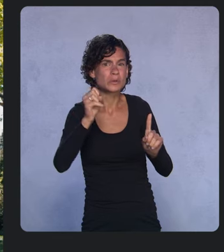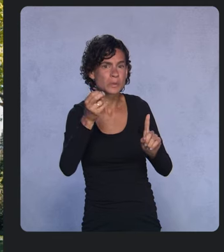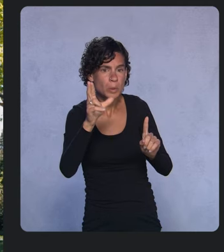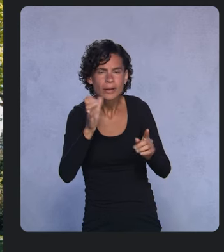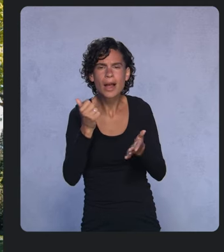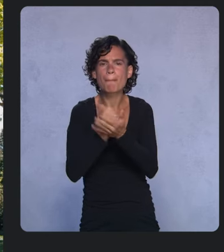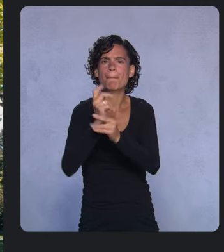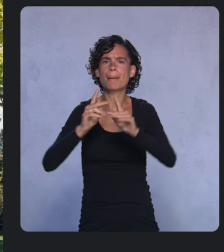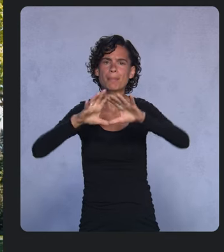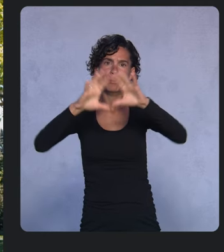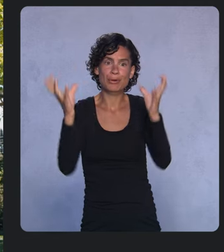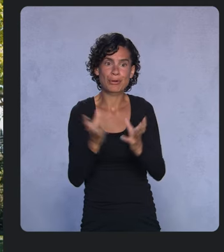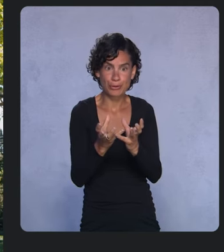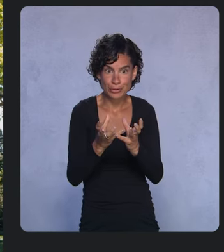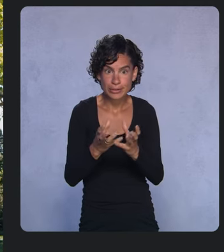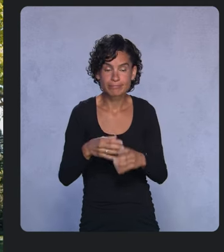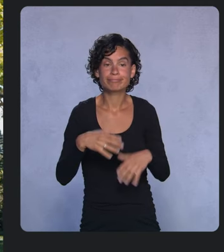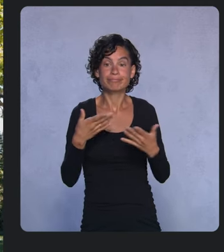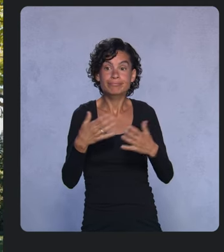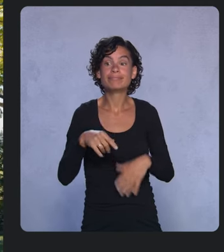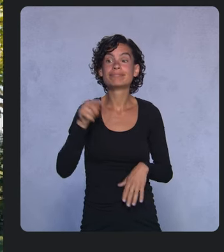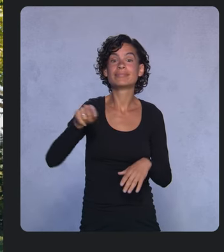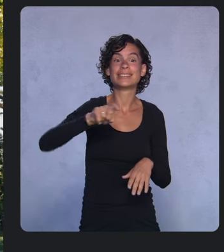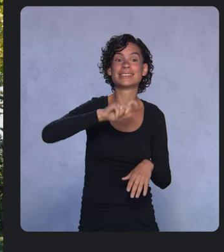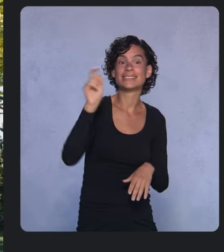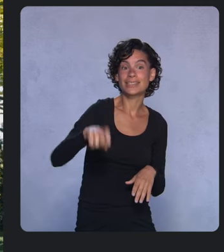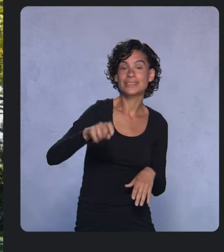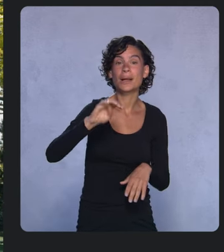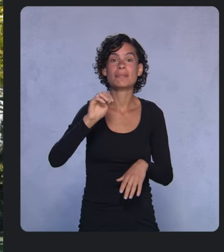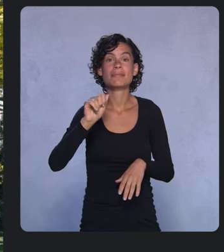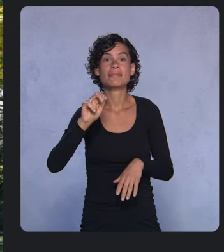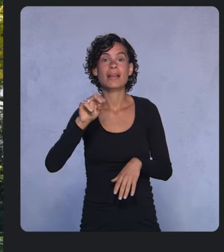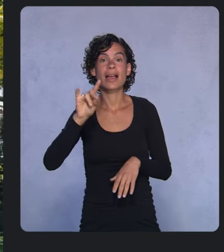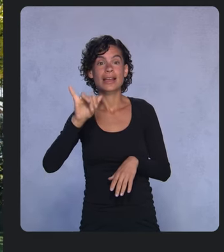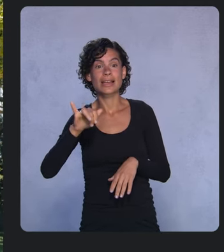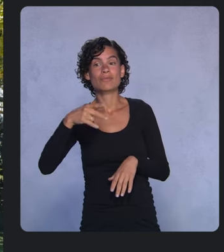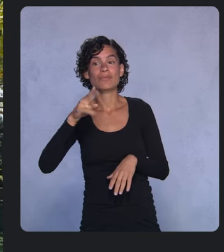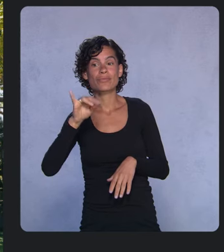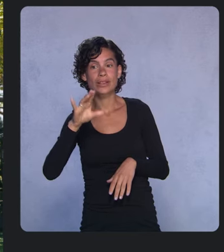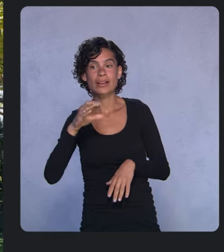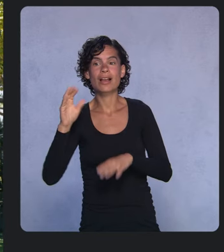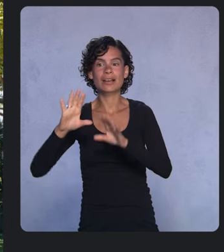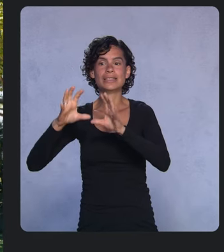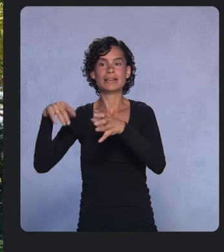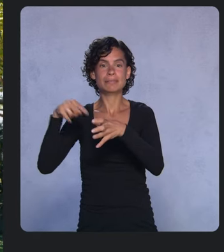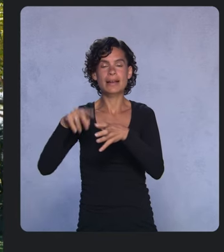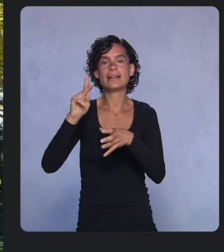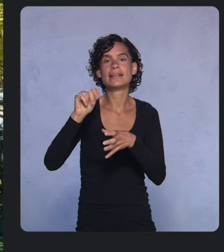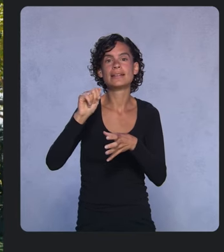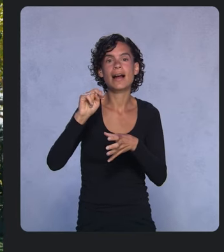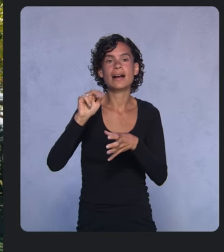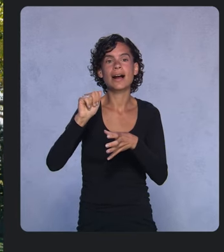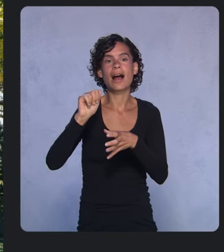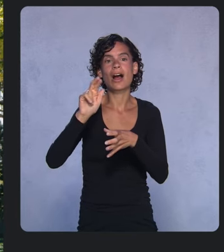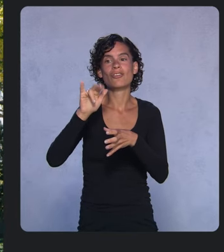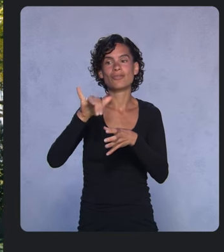In Texas, there’s Mandy Price and her team at Kanarys, who are using machine learning and natural language processing through AutoML